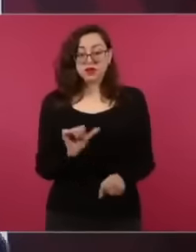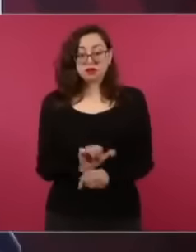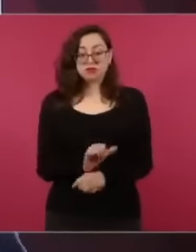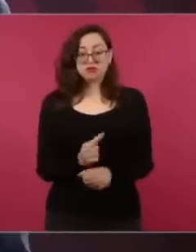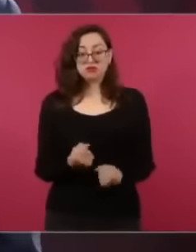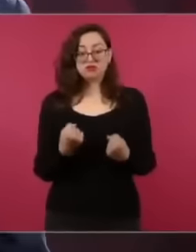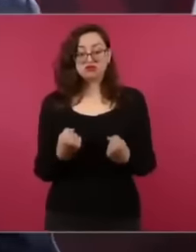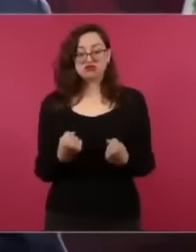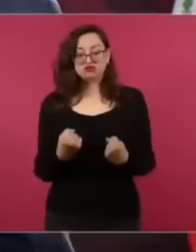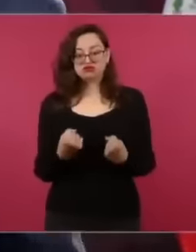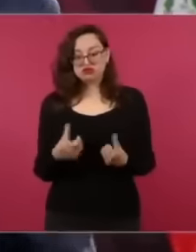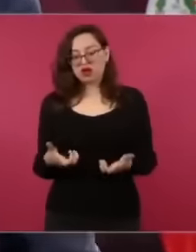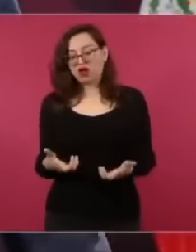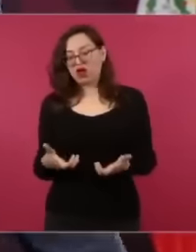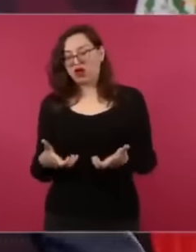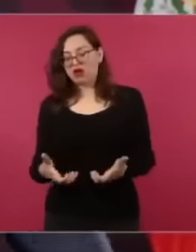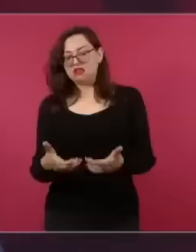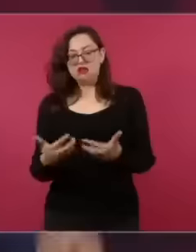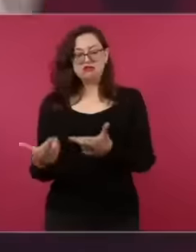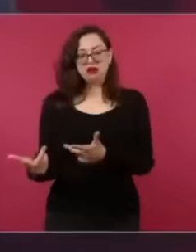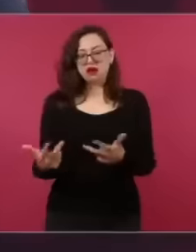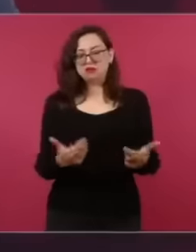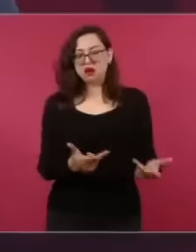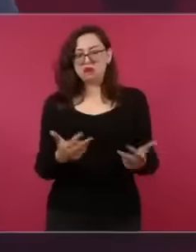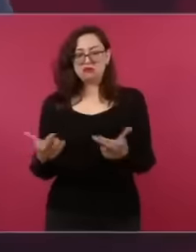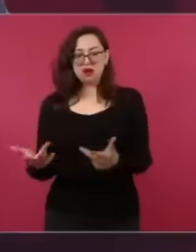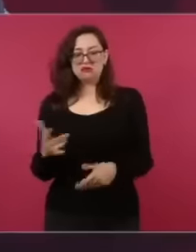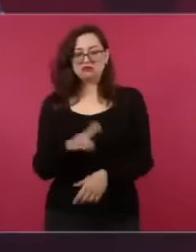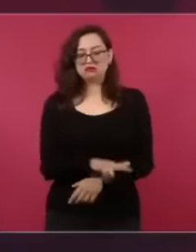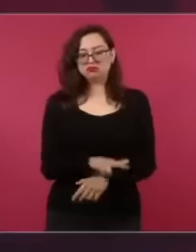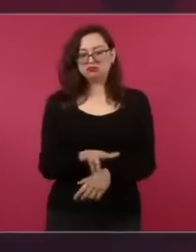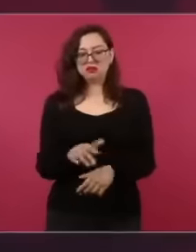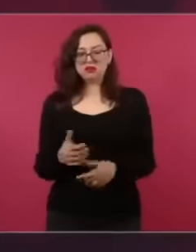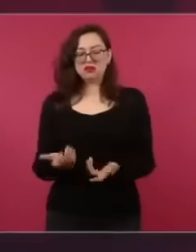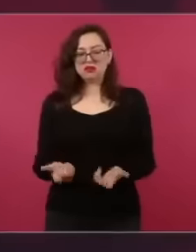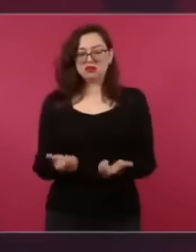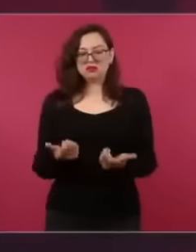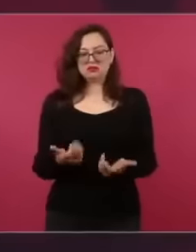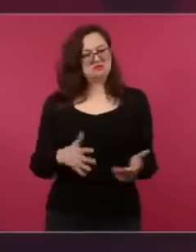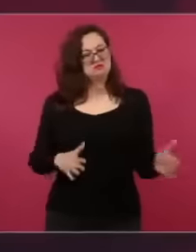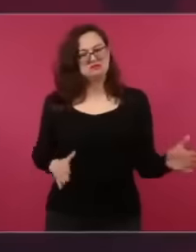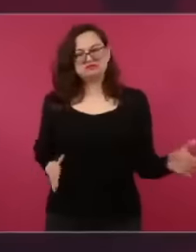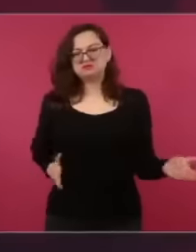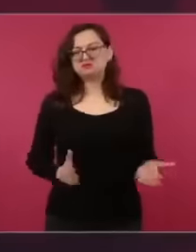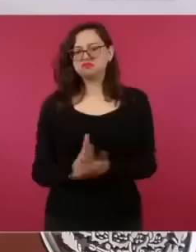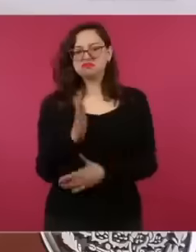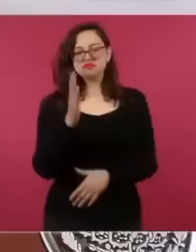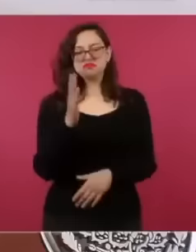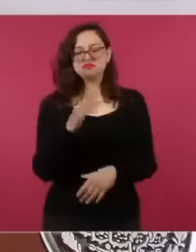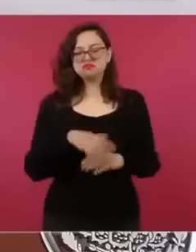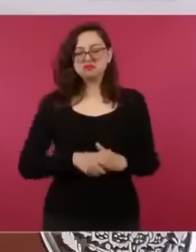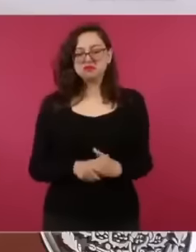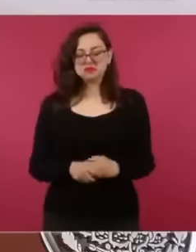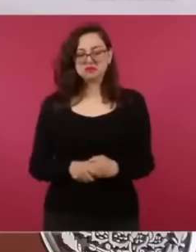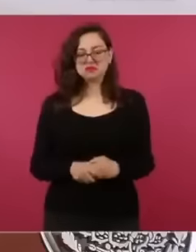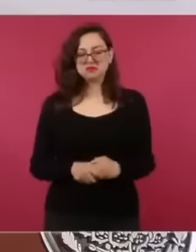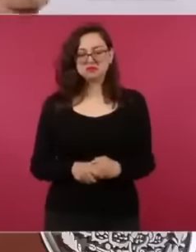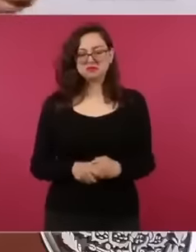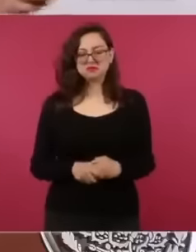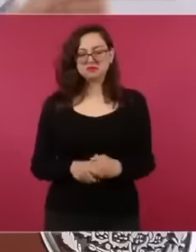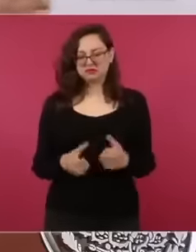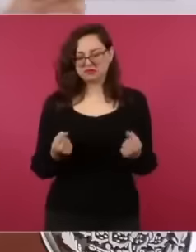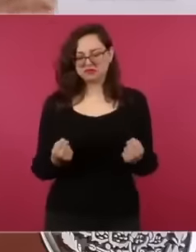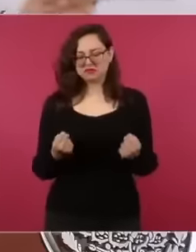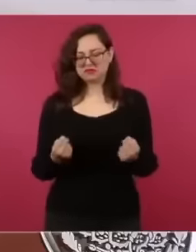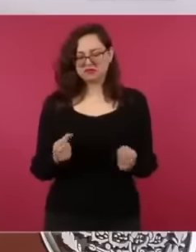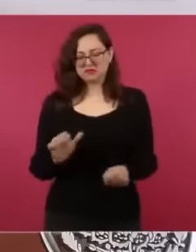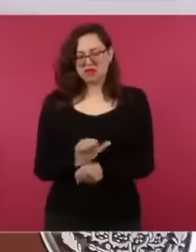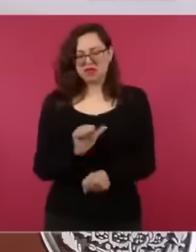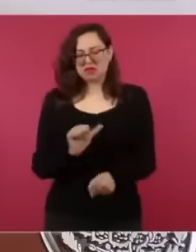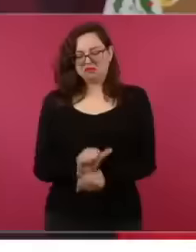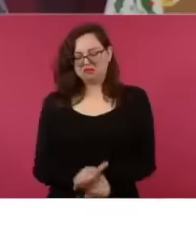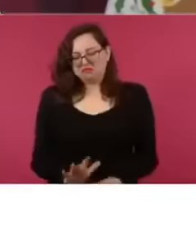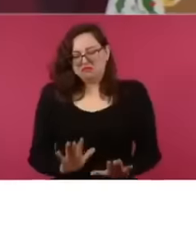potholes even put more into it because the car was not his, it was his,